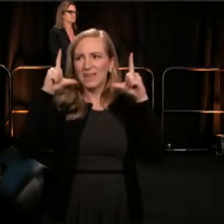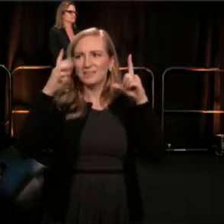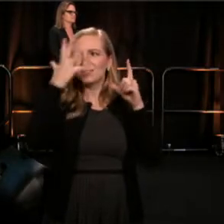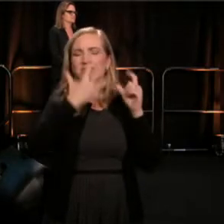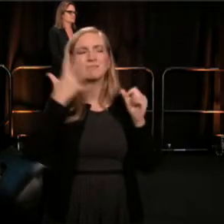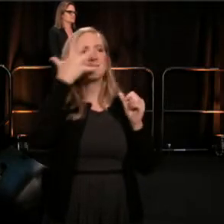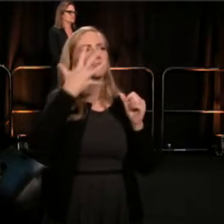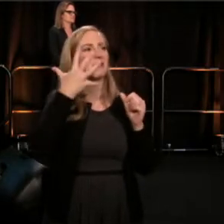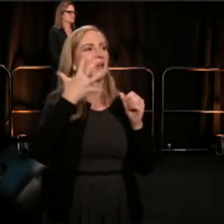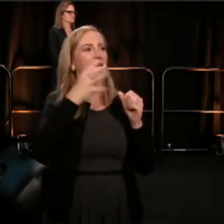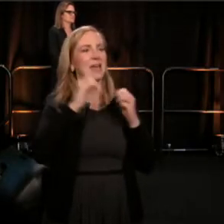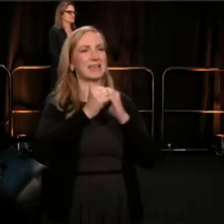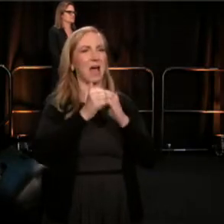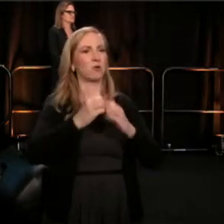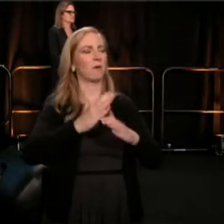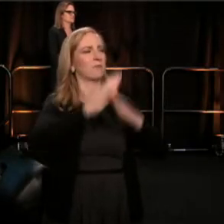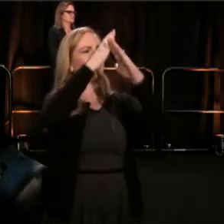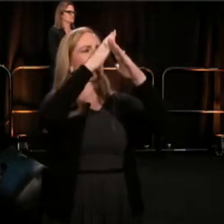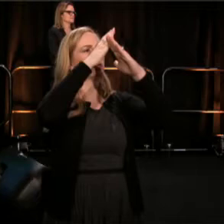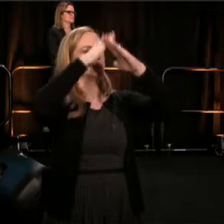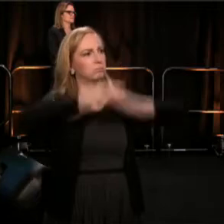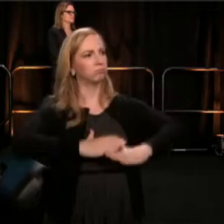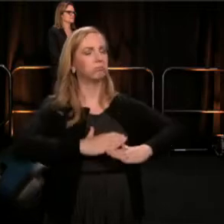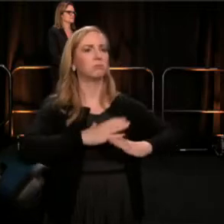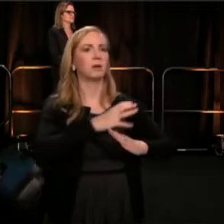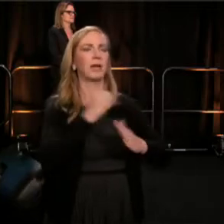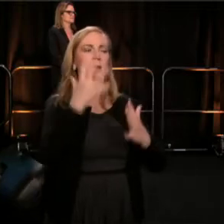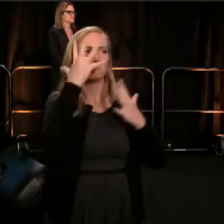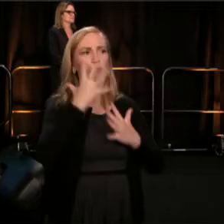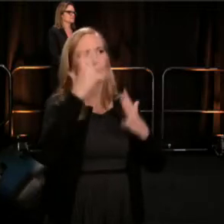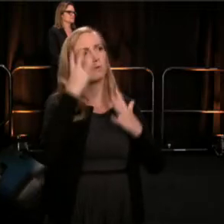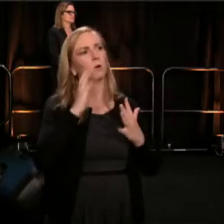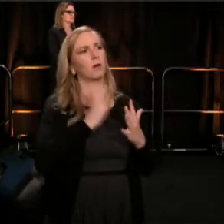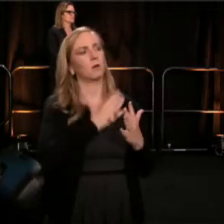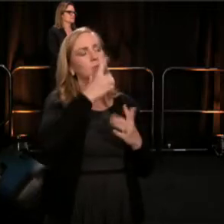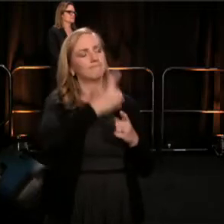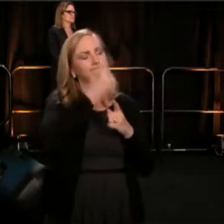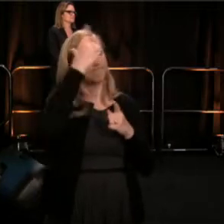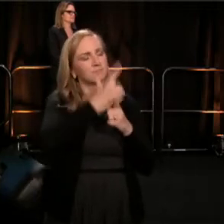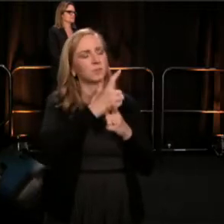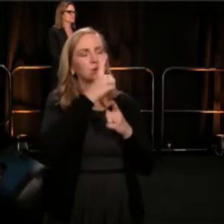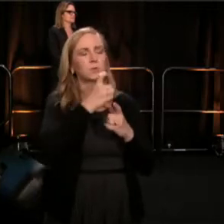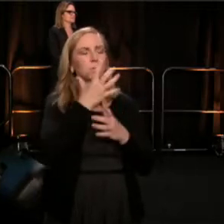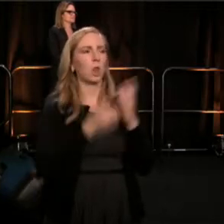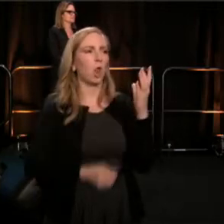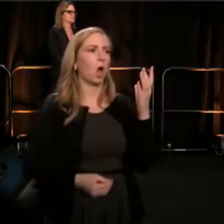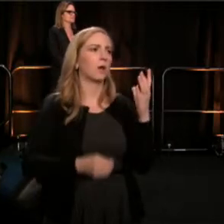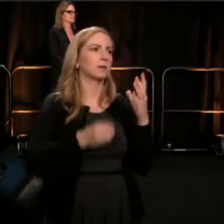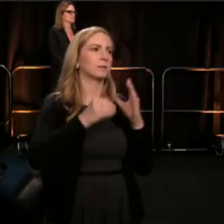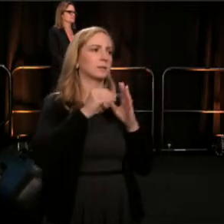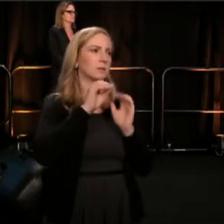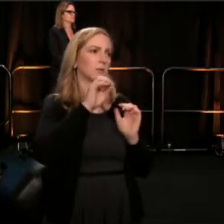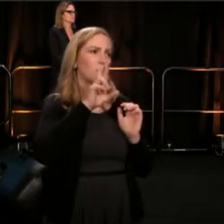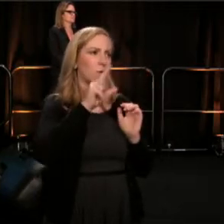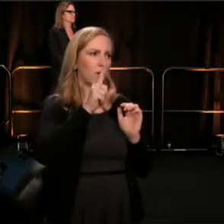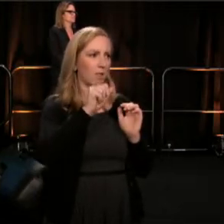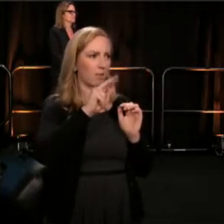And most of all, let's mourn our brothers and sisters that were lost in Orlando. (Megan) So it is truly an honor and a privilege on behalf